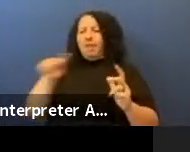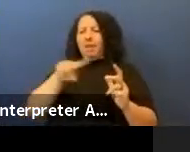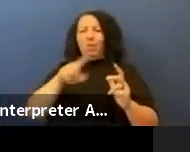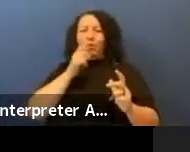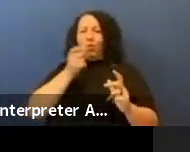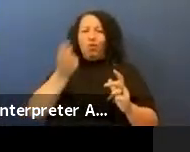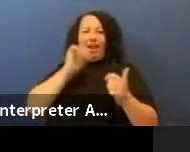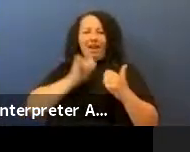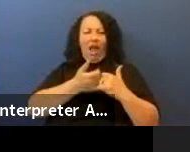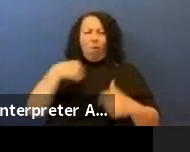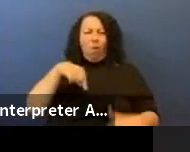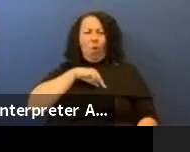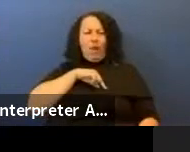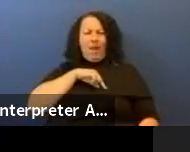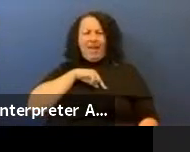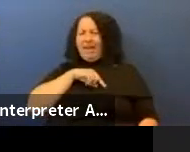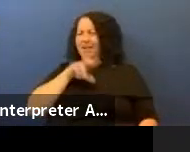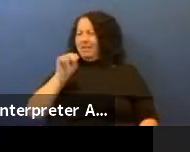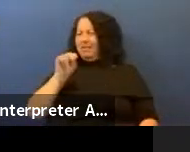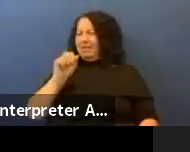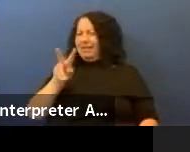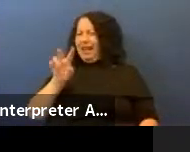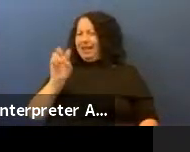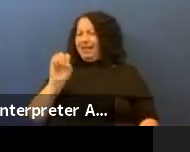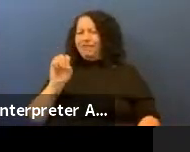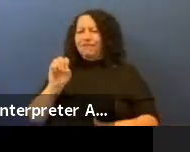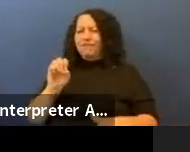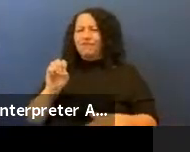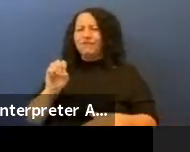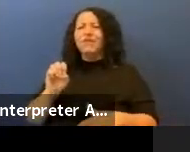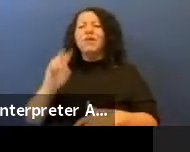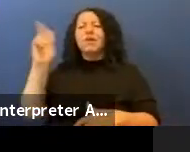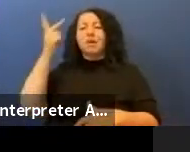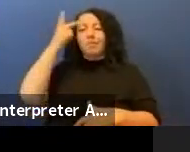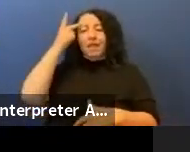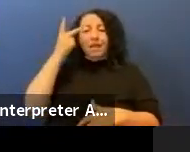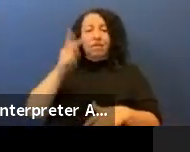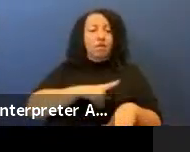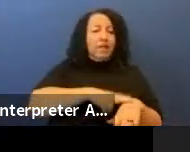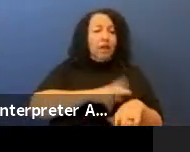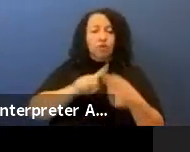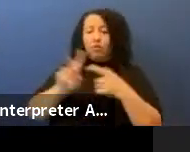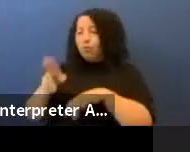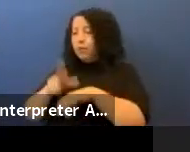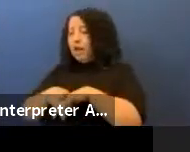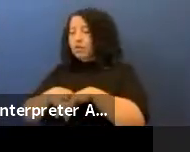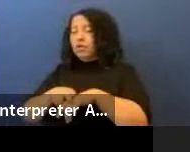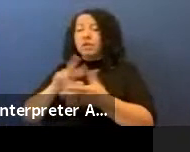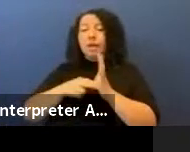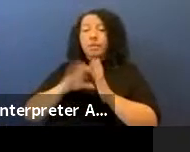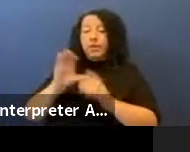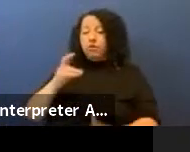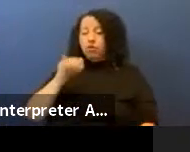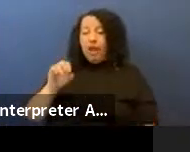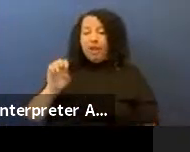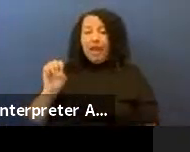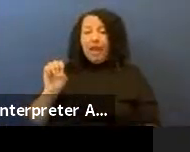political nation to nation that's Cheyenne nation to the United States,